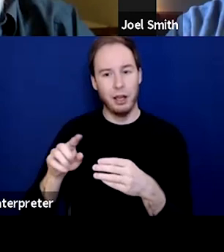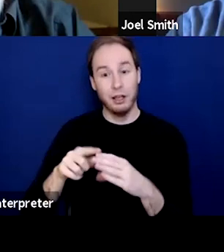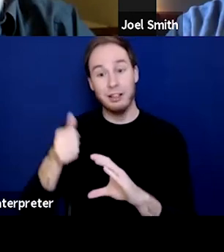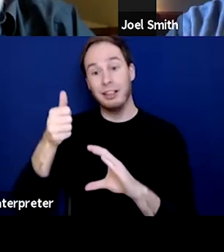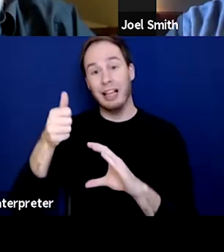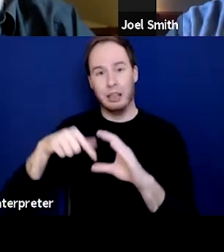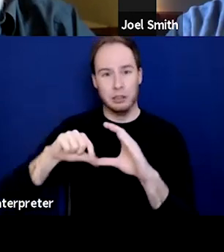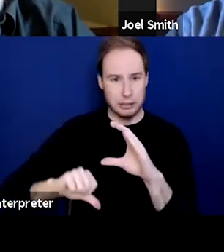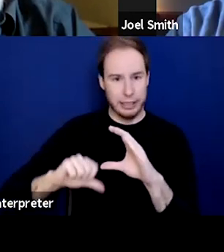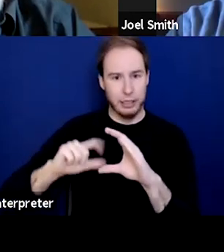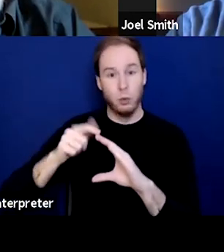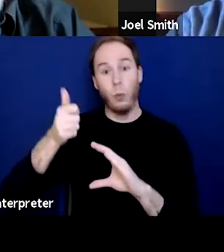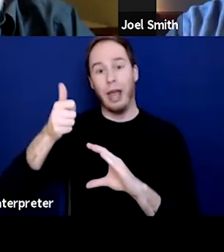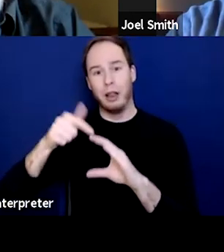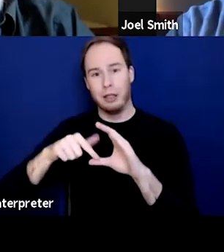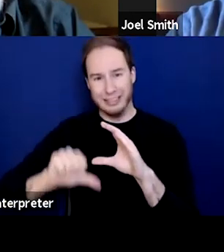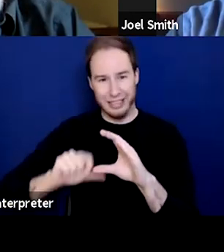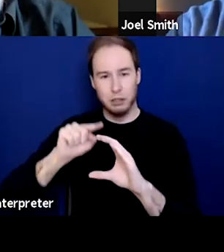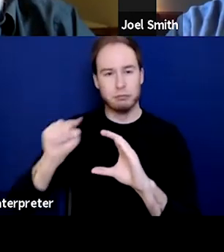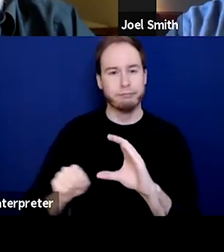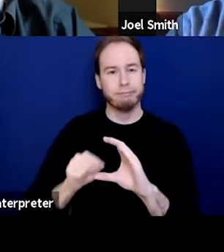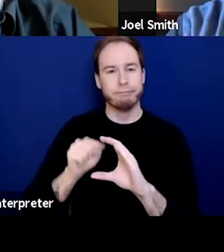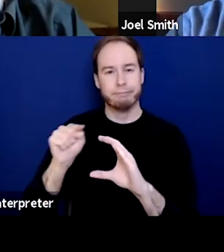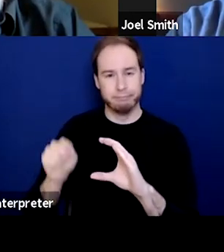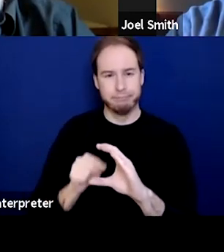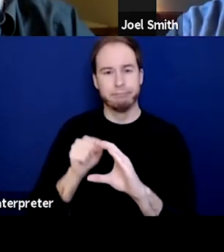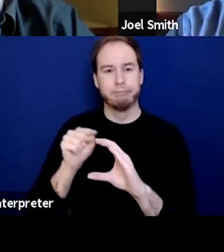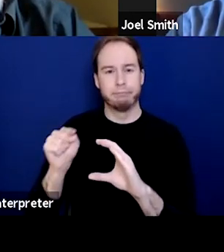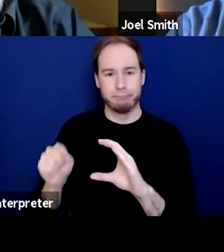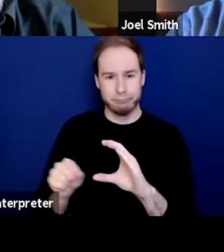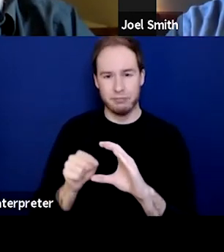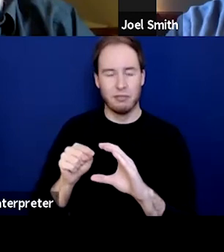and how that consumes almost every waking moment for them.